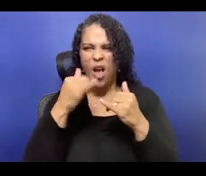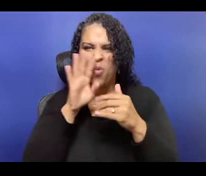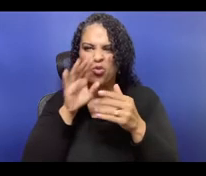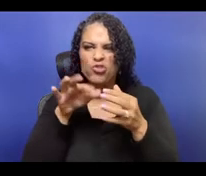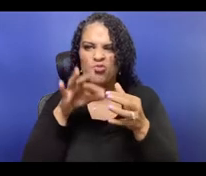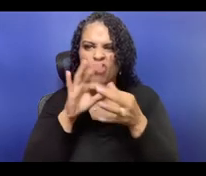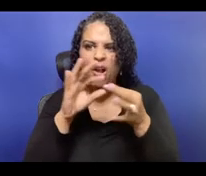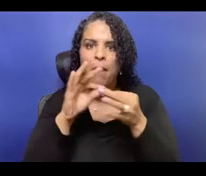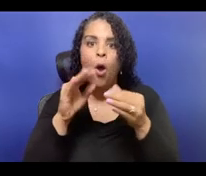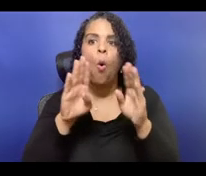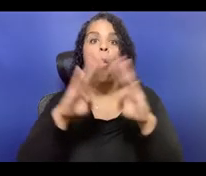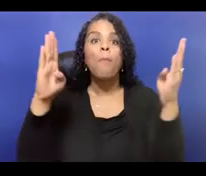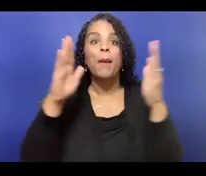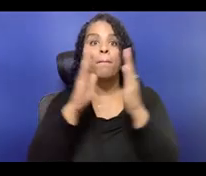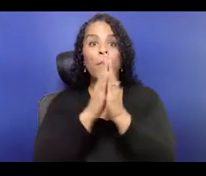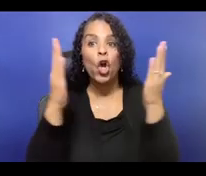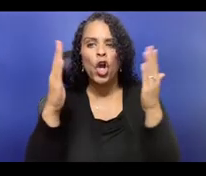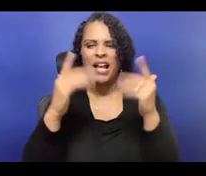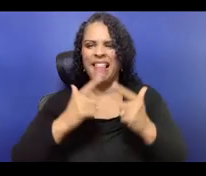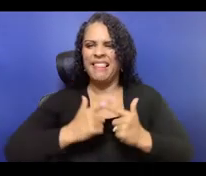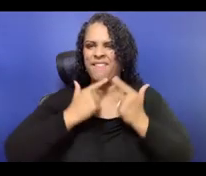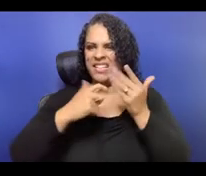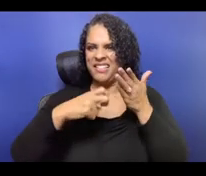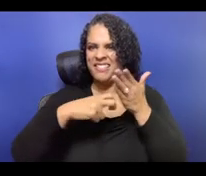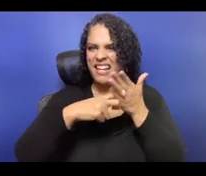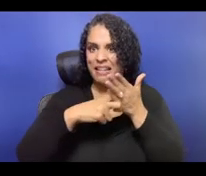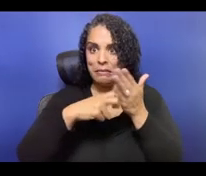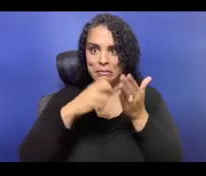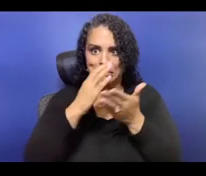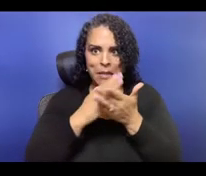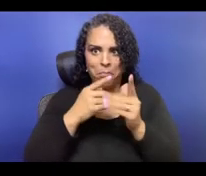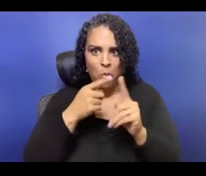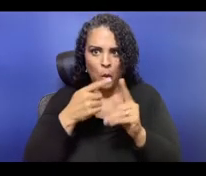is a financial hat, which is that I do tax preparation